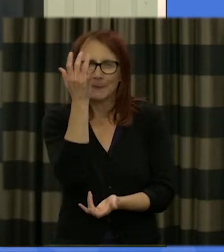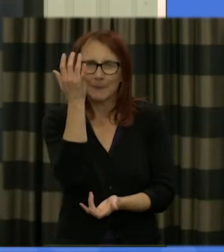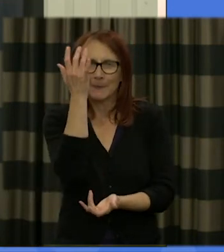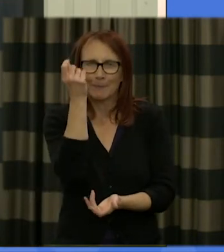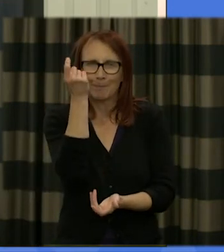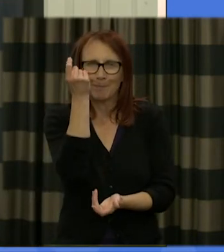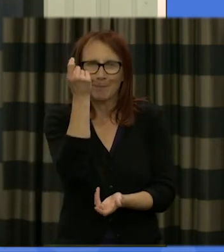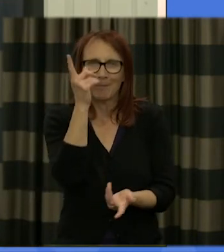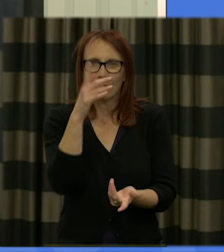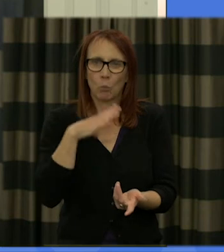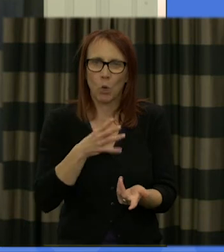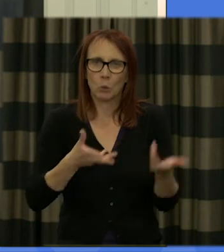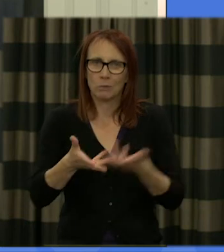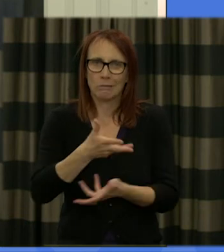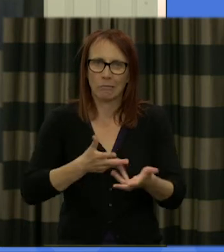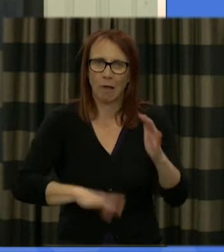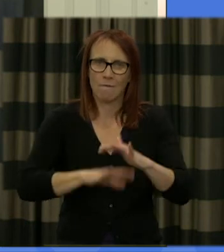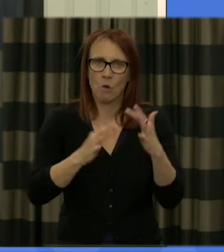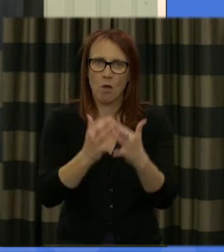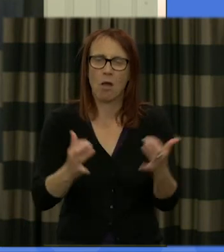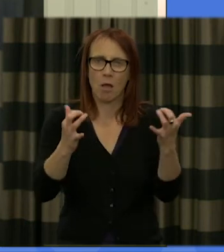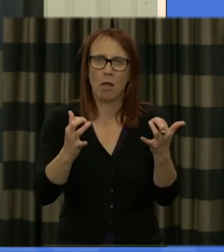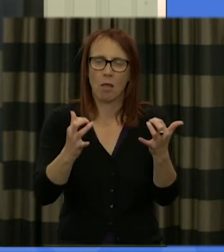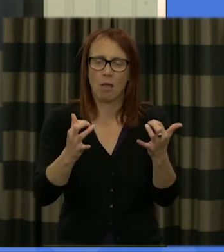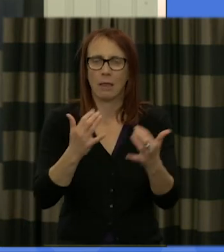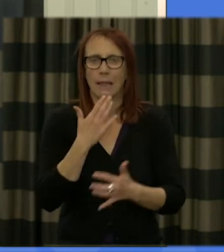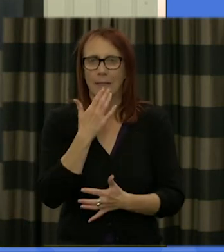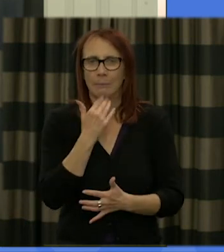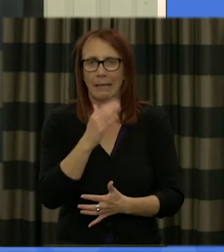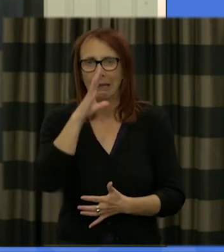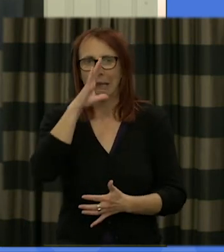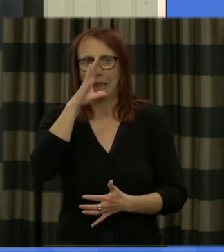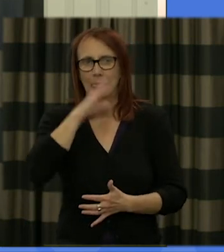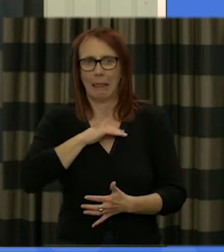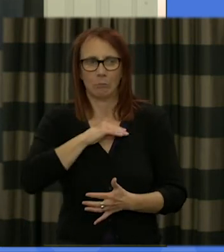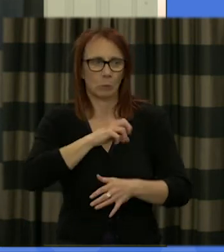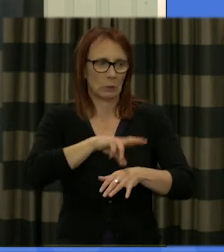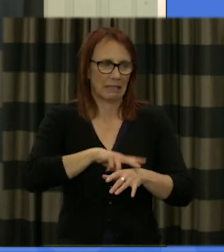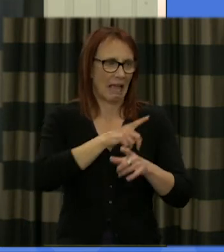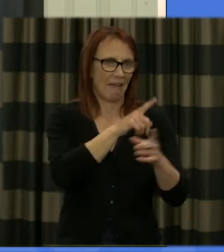assembly should talk through please get in touch with in or Lisa or Katherine or